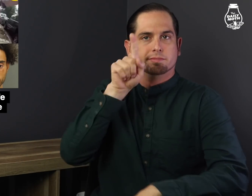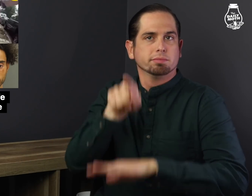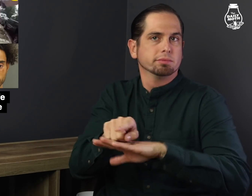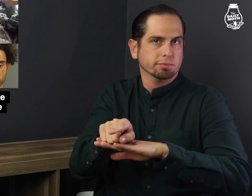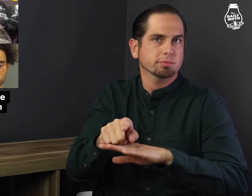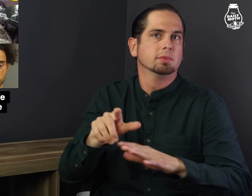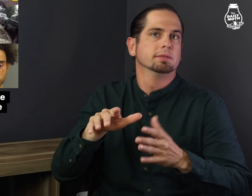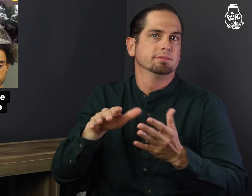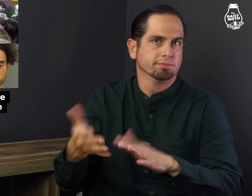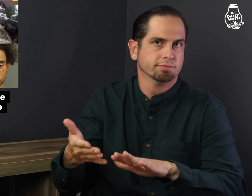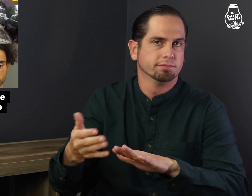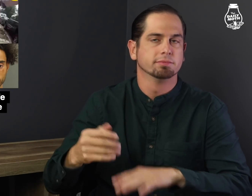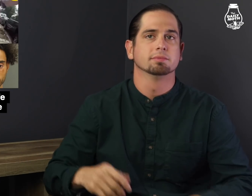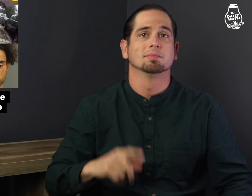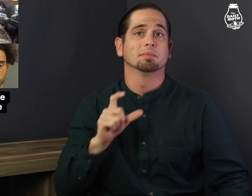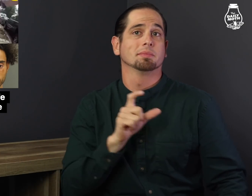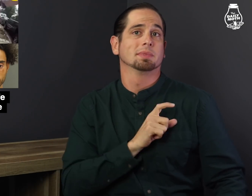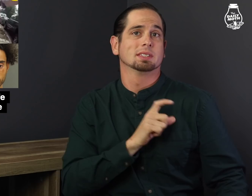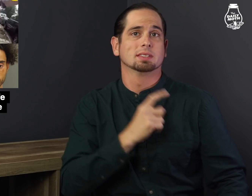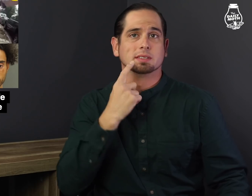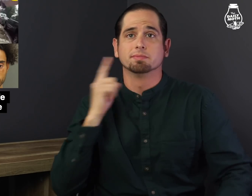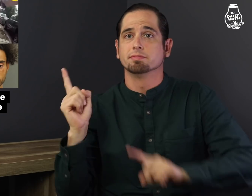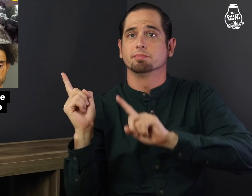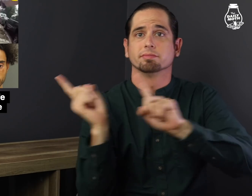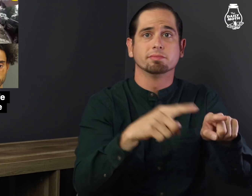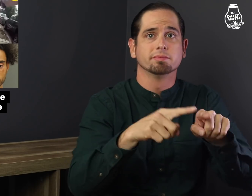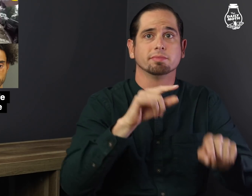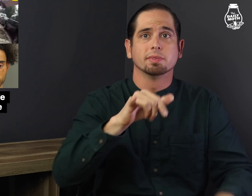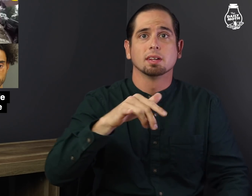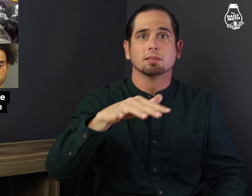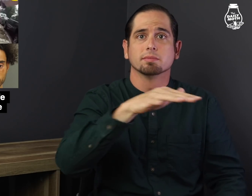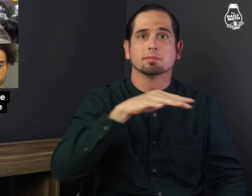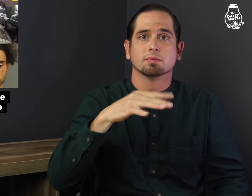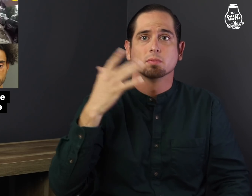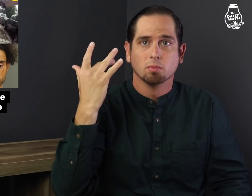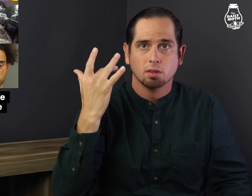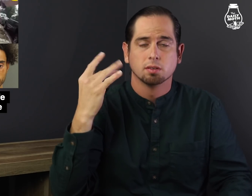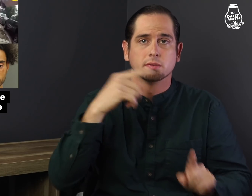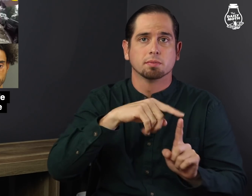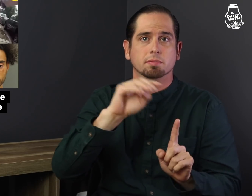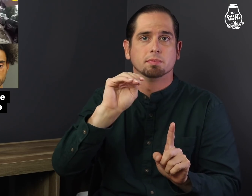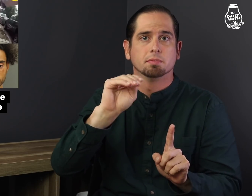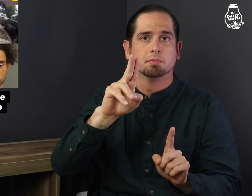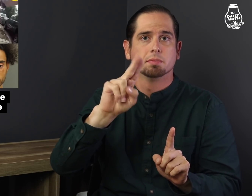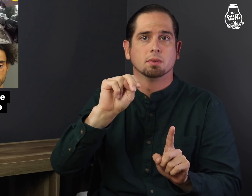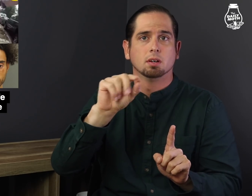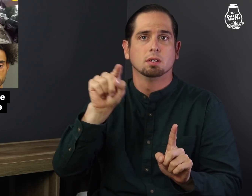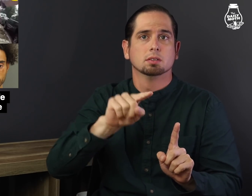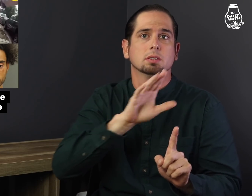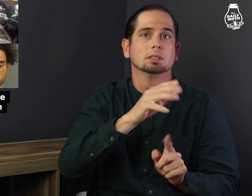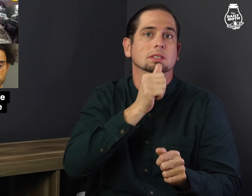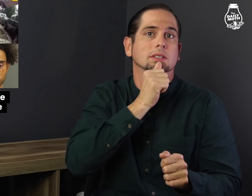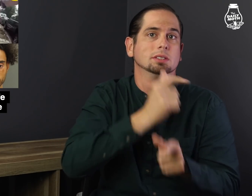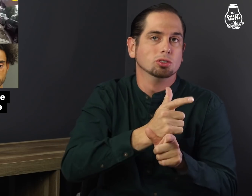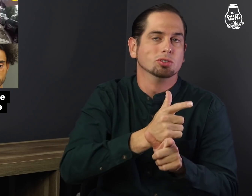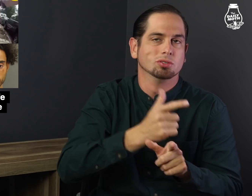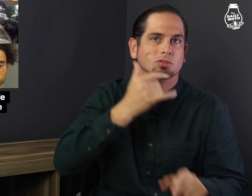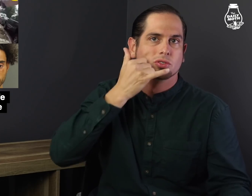He fell immediately and died. Police said they were called to the scene after Munoz's sister